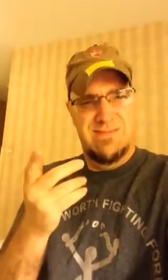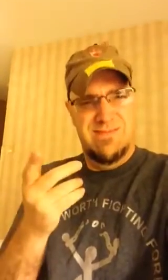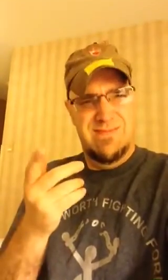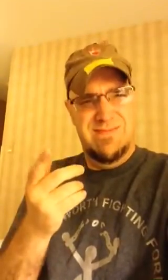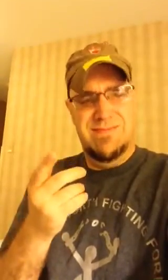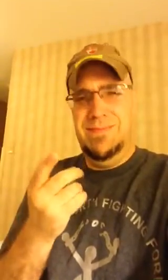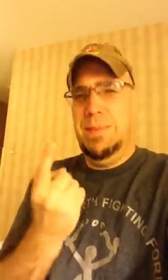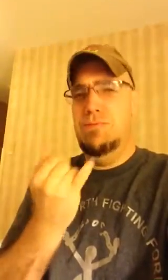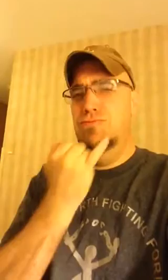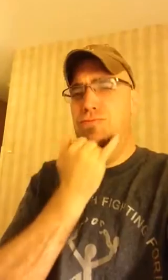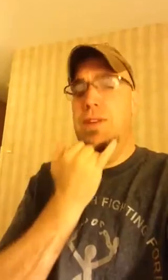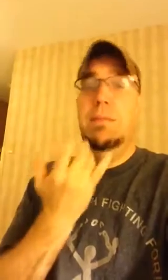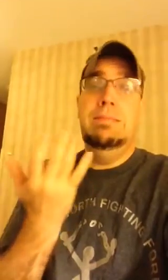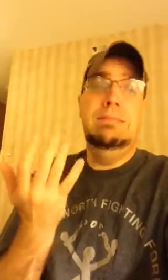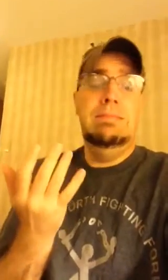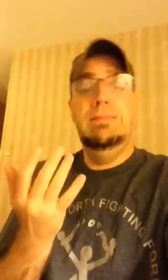They felt something was wrong.